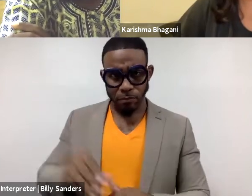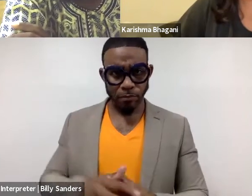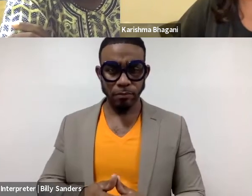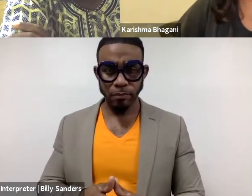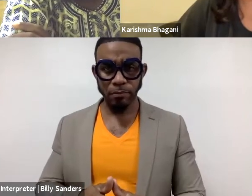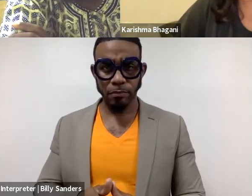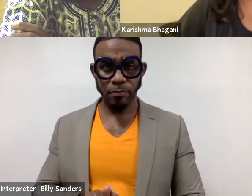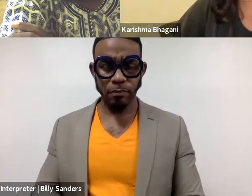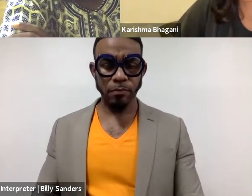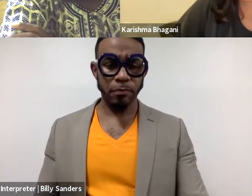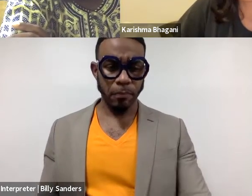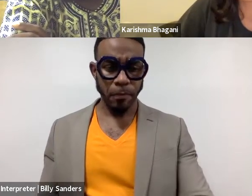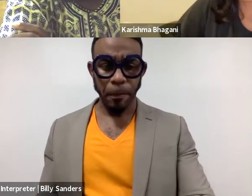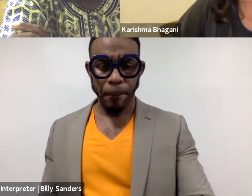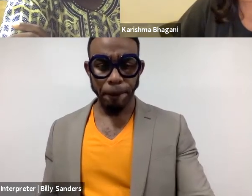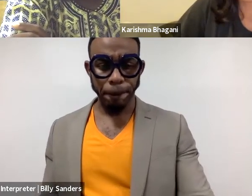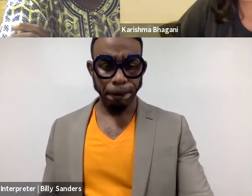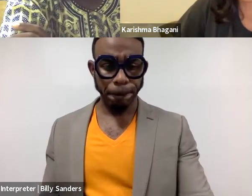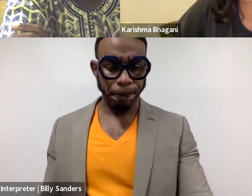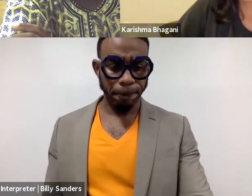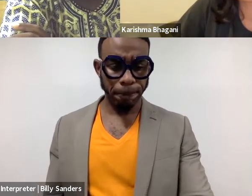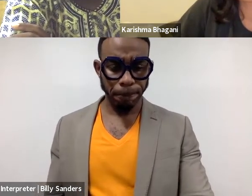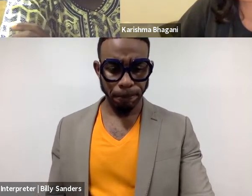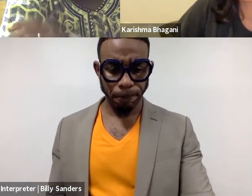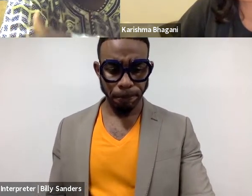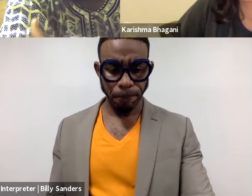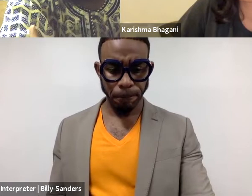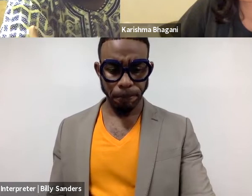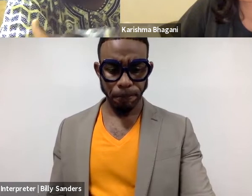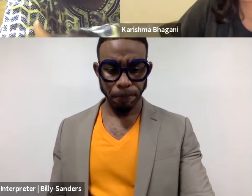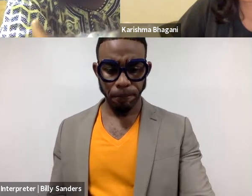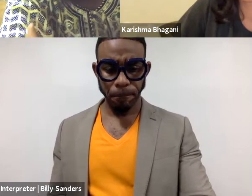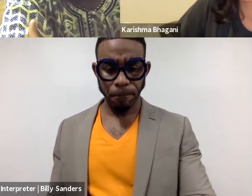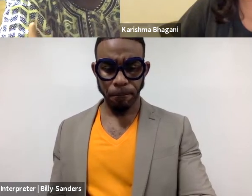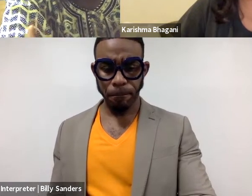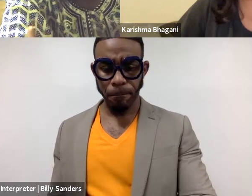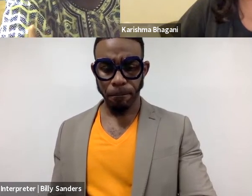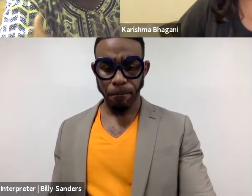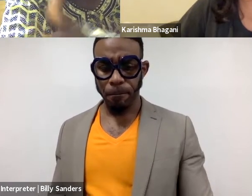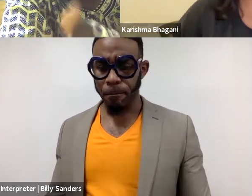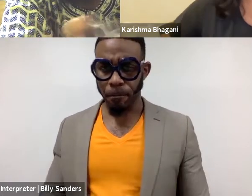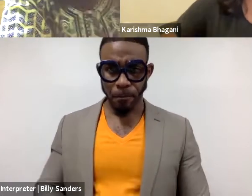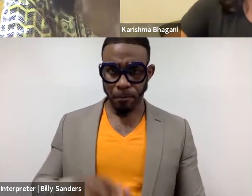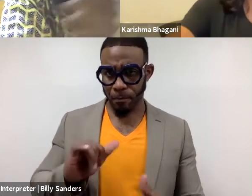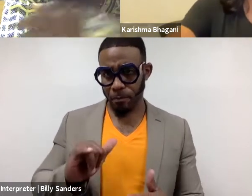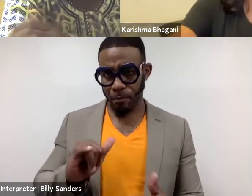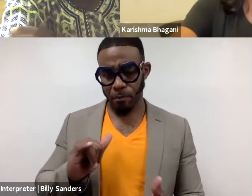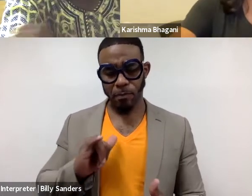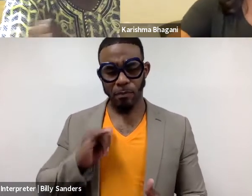(Charles speaks French) There are a lot of questions that I can ask to myself.